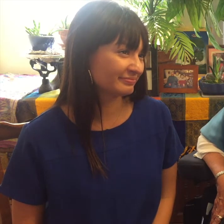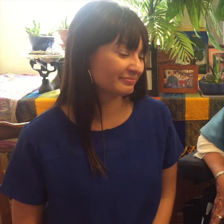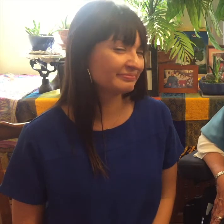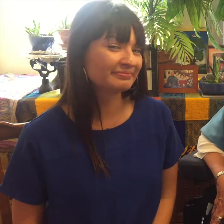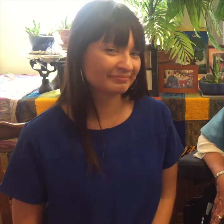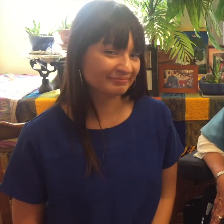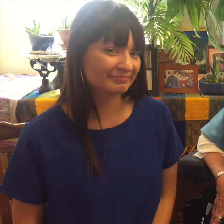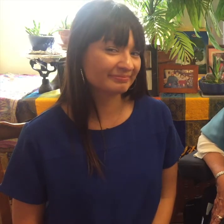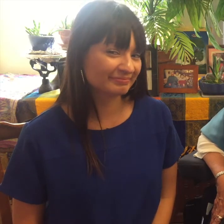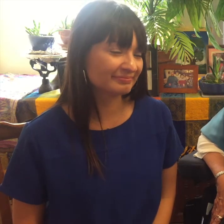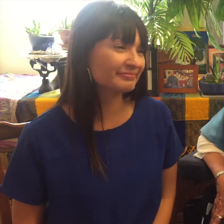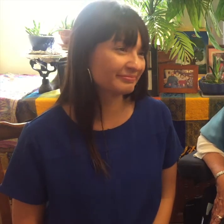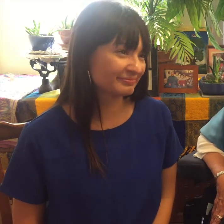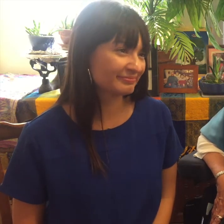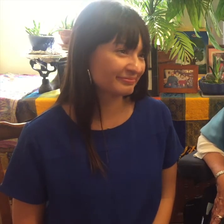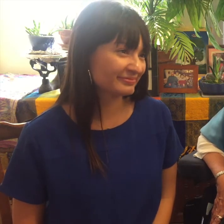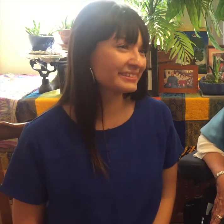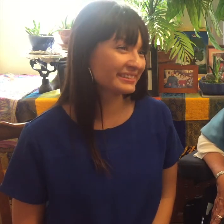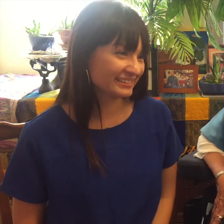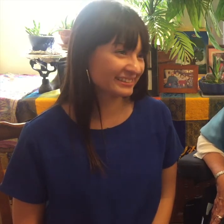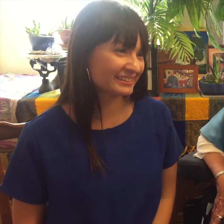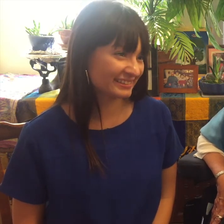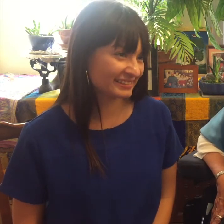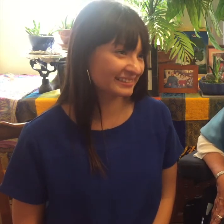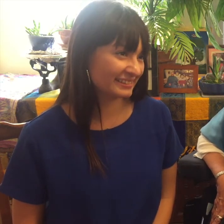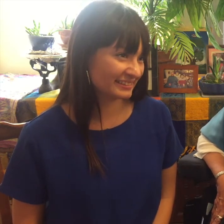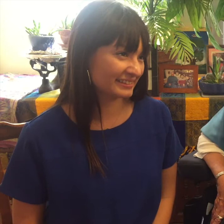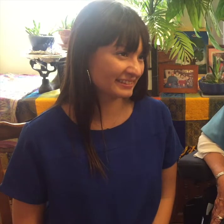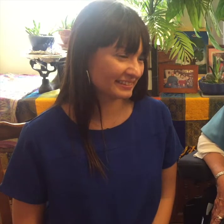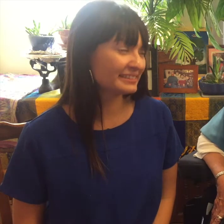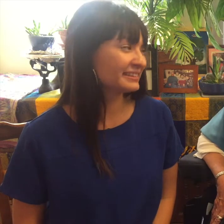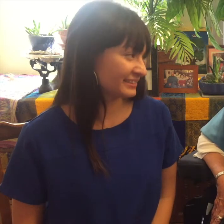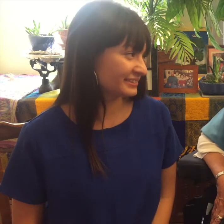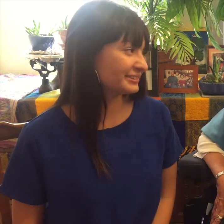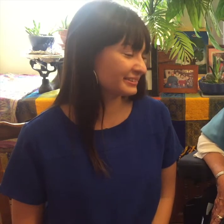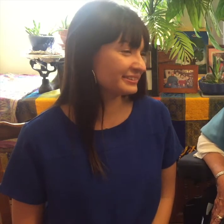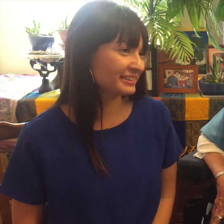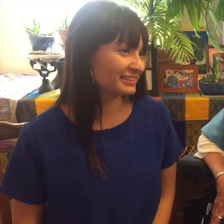including those who are deaf and have other disabilities for our audience to